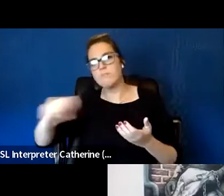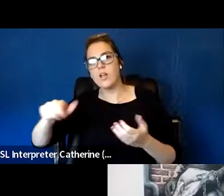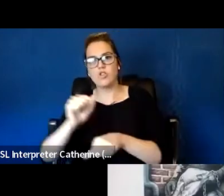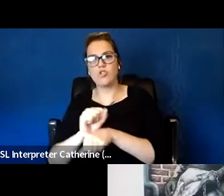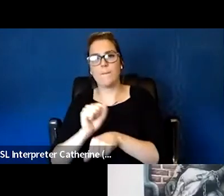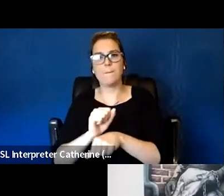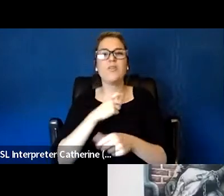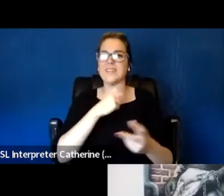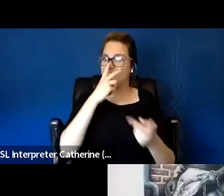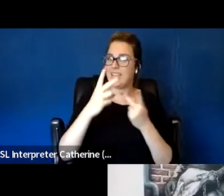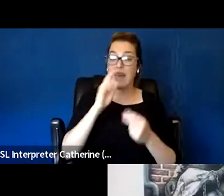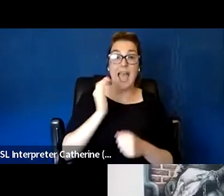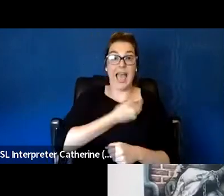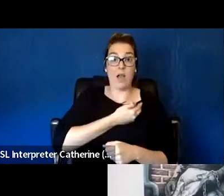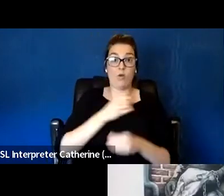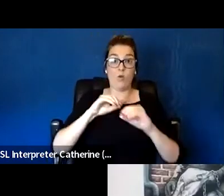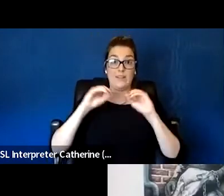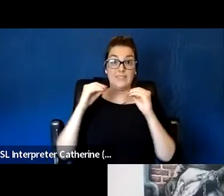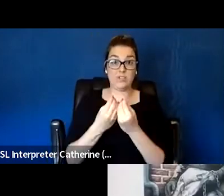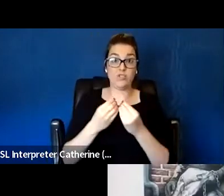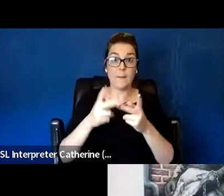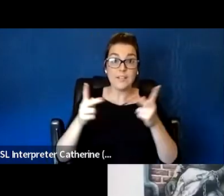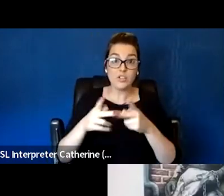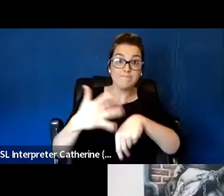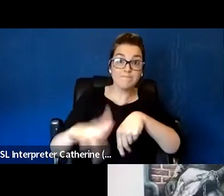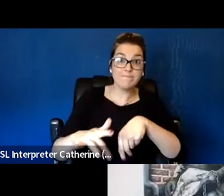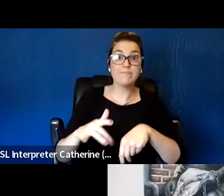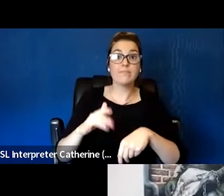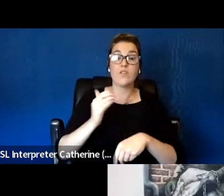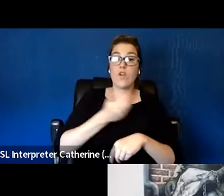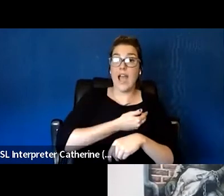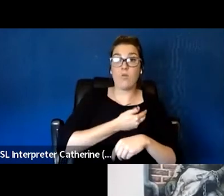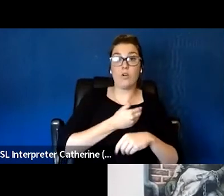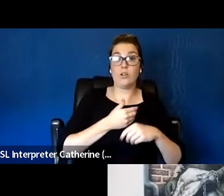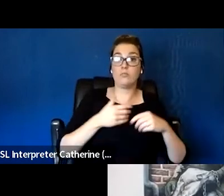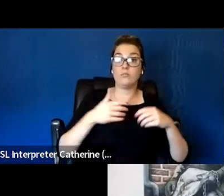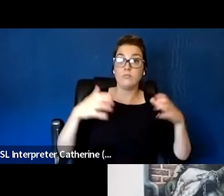in our organization in housing or in the clubhouse, and it's hard to fill in.